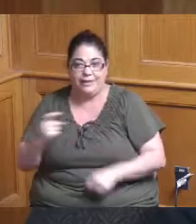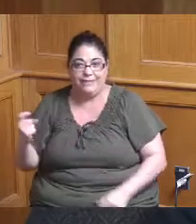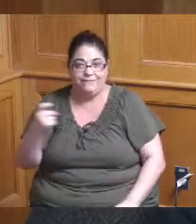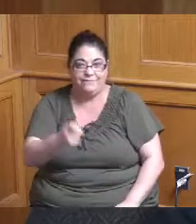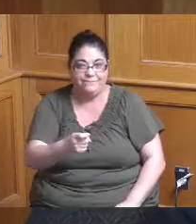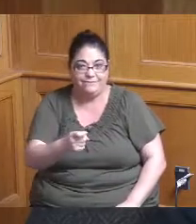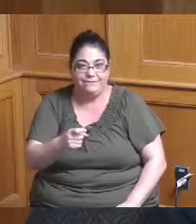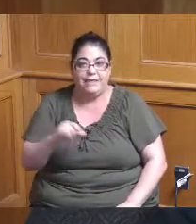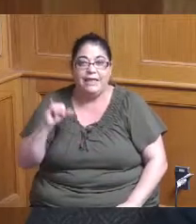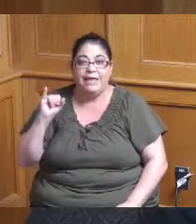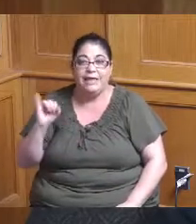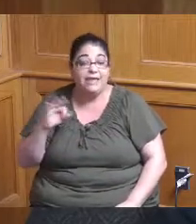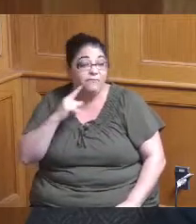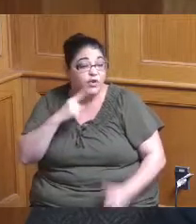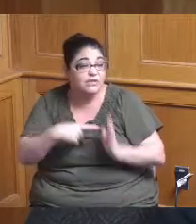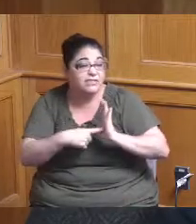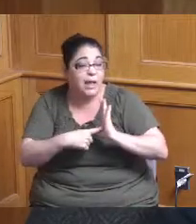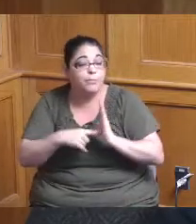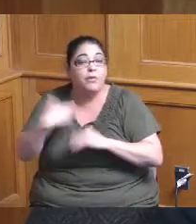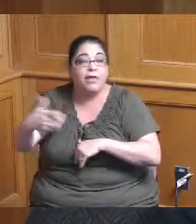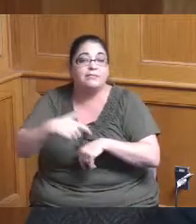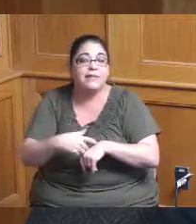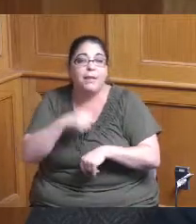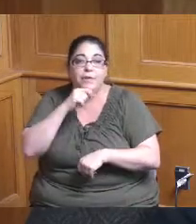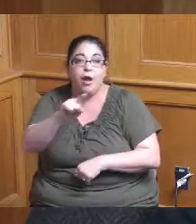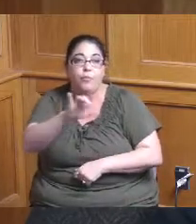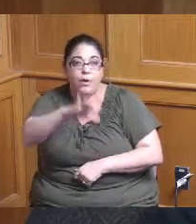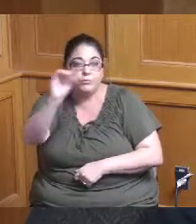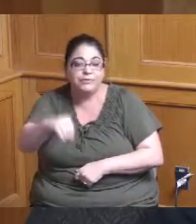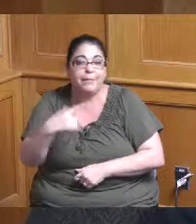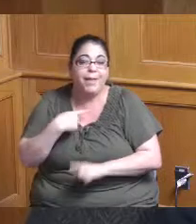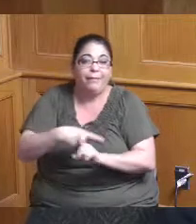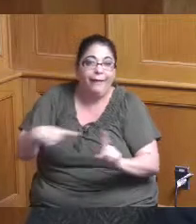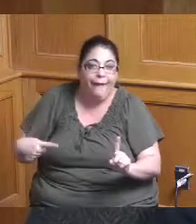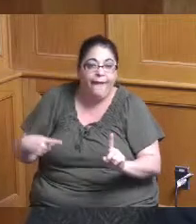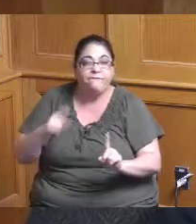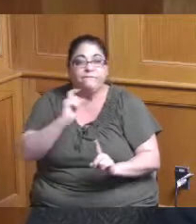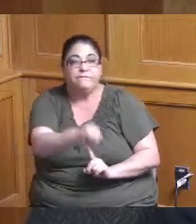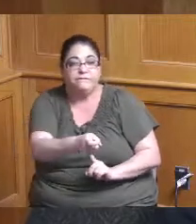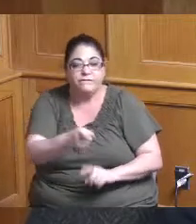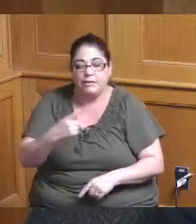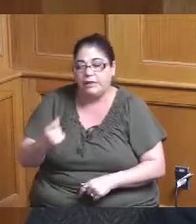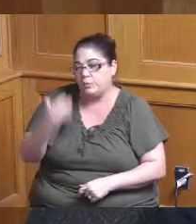do a partial for instance yeah that would need to be indicated so so anyway no yeah very exciting